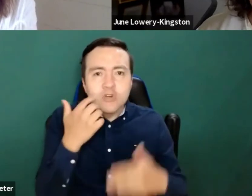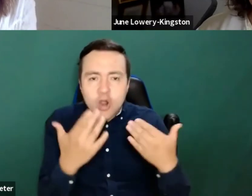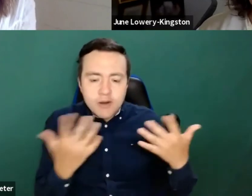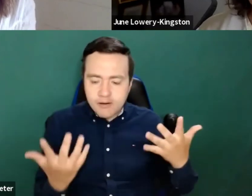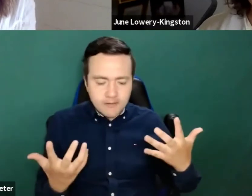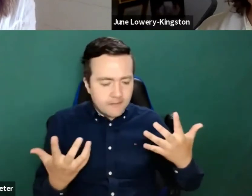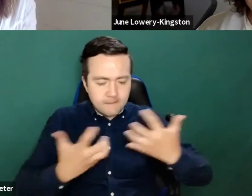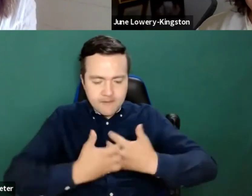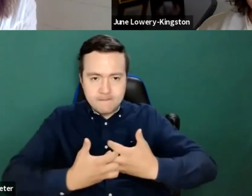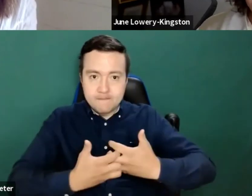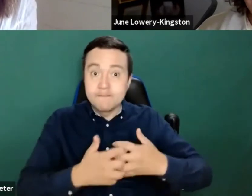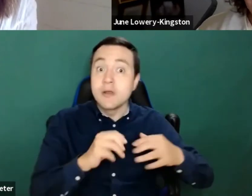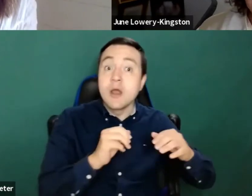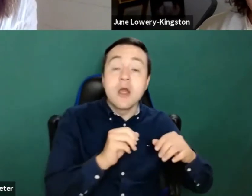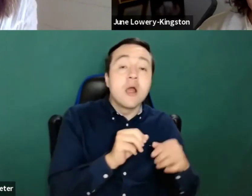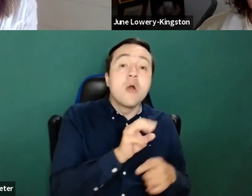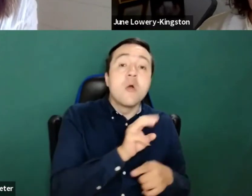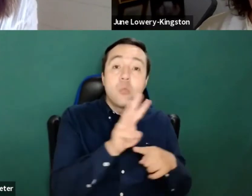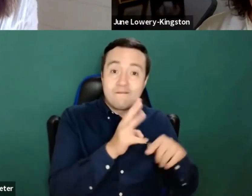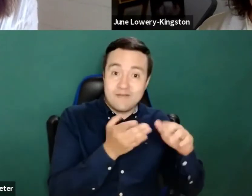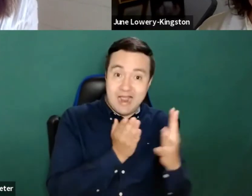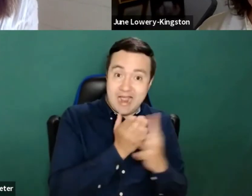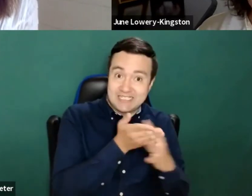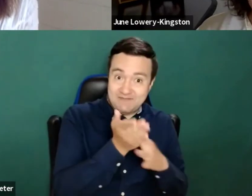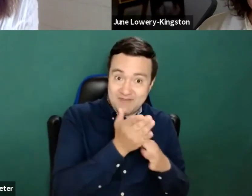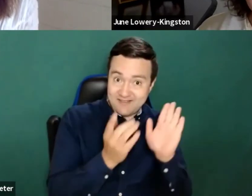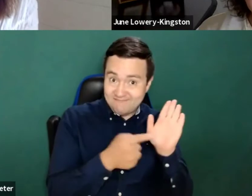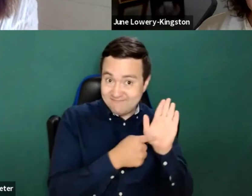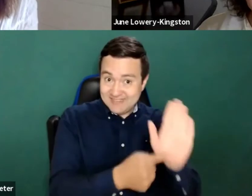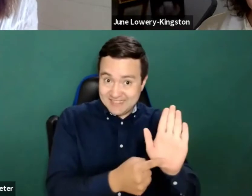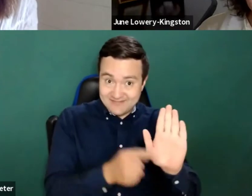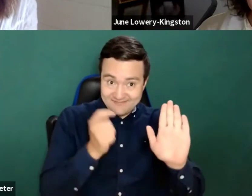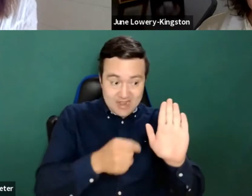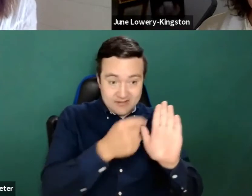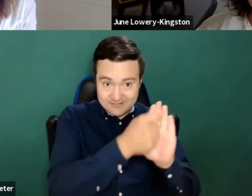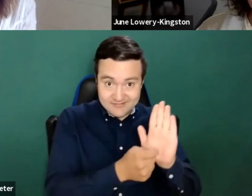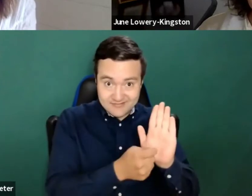accessibility directive, the legislation, where the ET CIE technical standard fits in